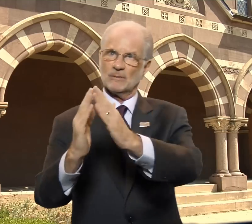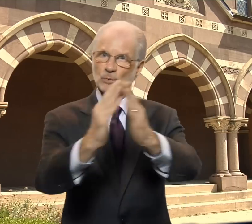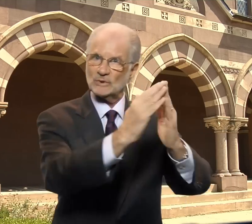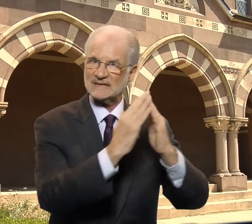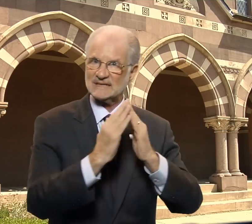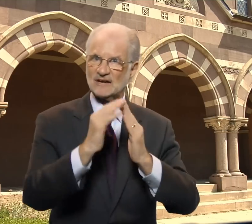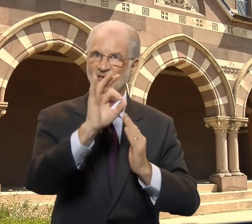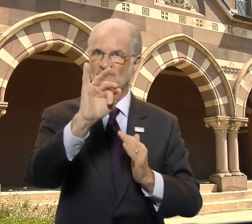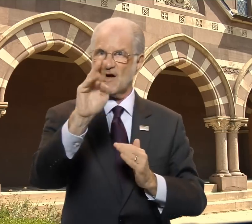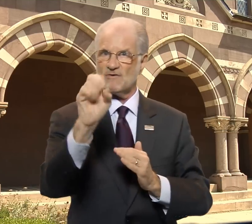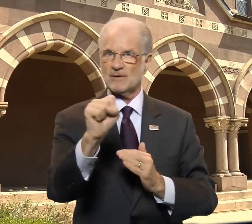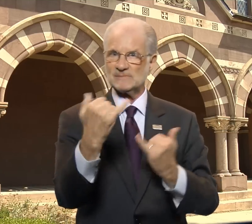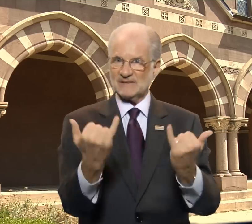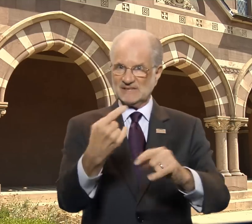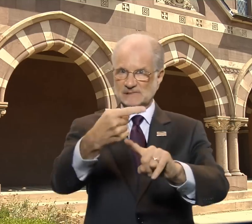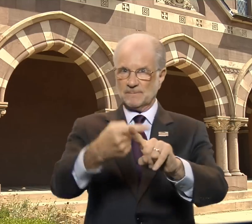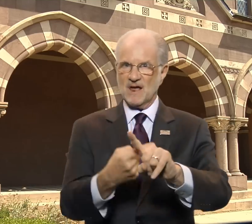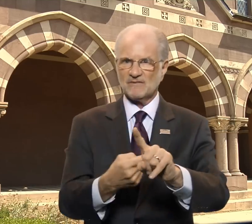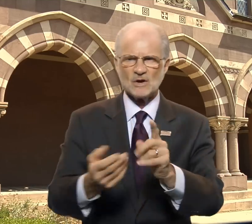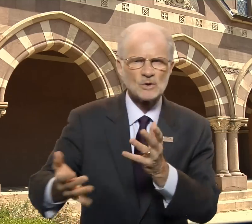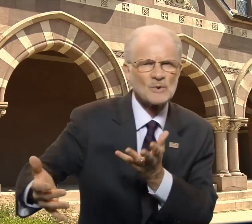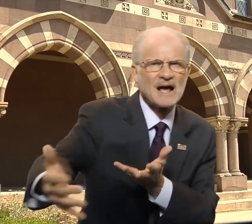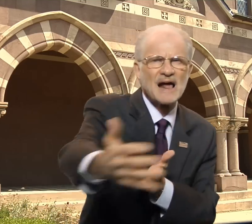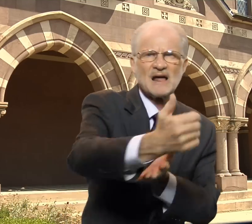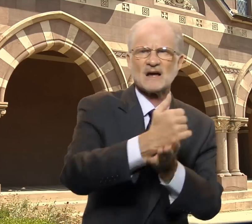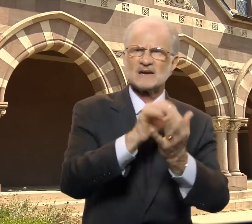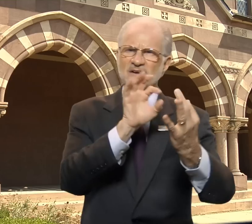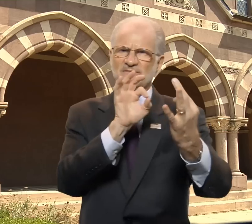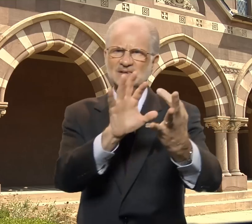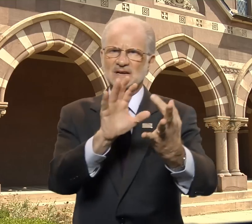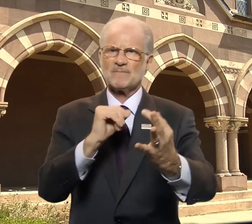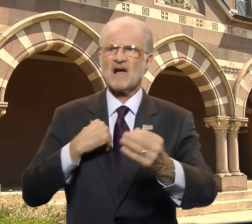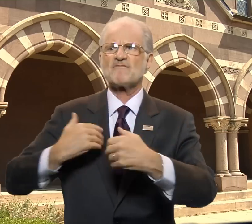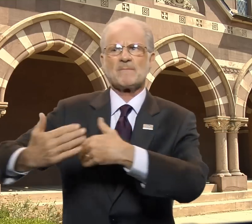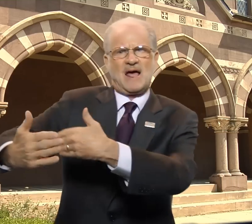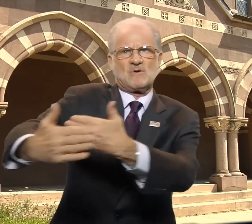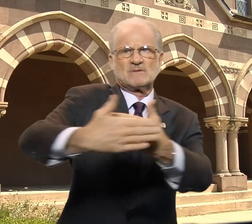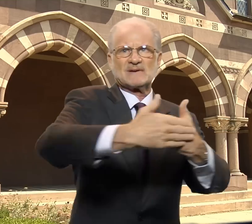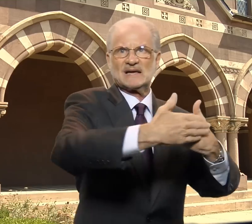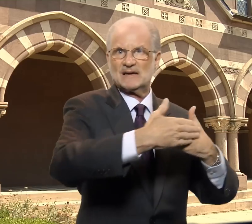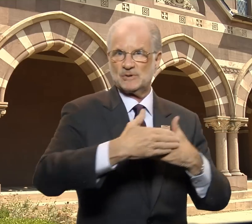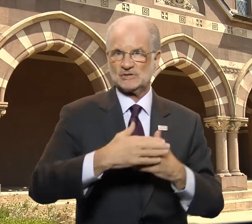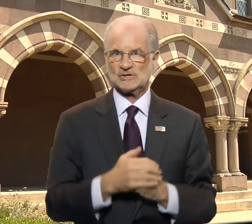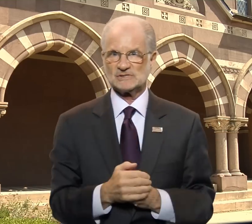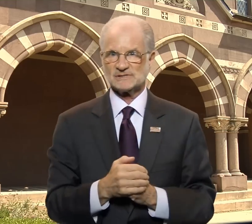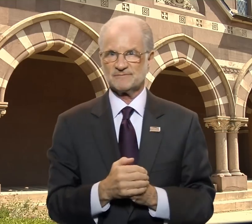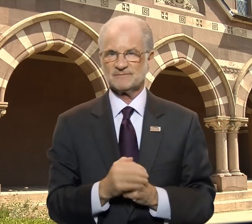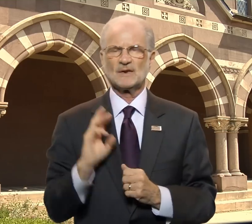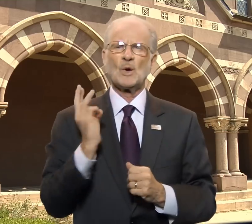to collect feedback from our neighbors.